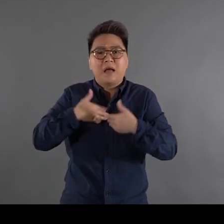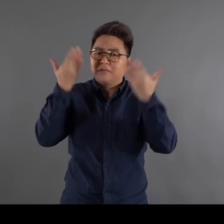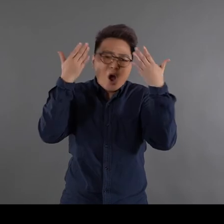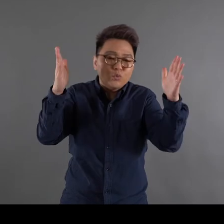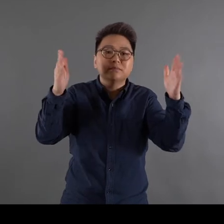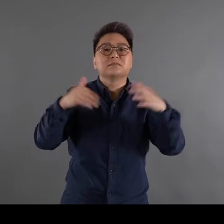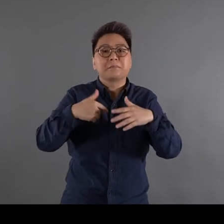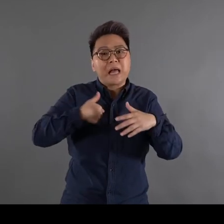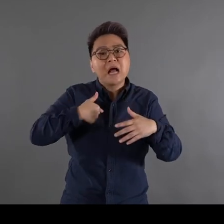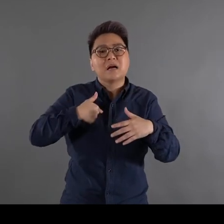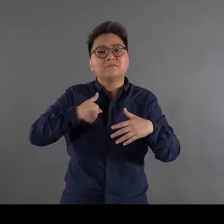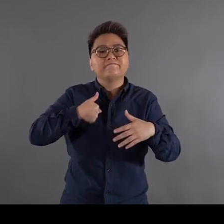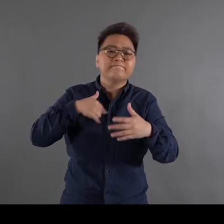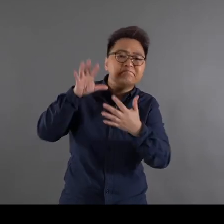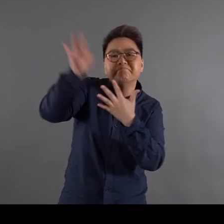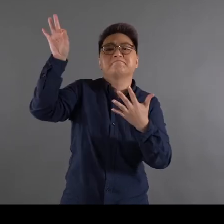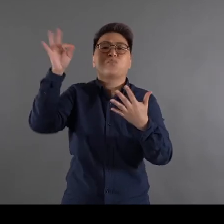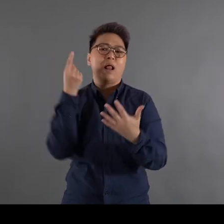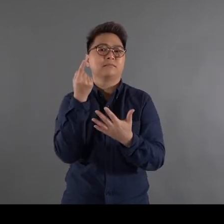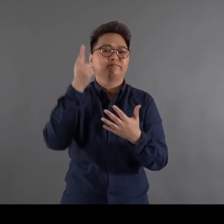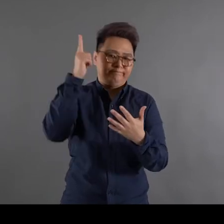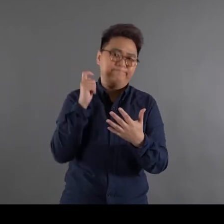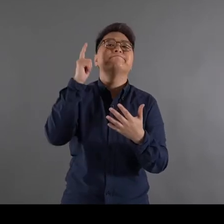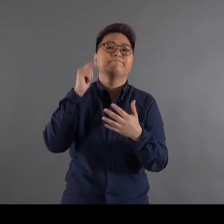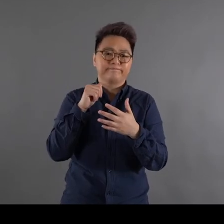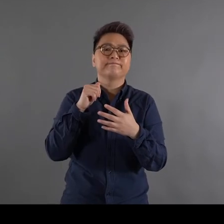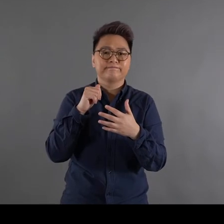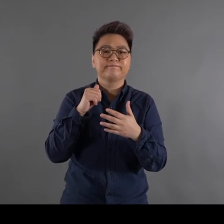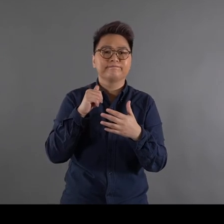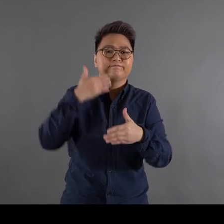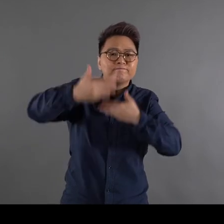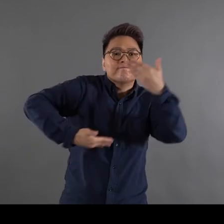I just choose an entry point and the rest comes in the process